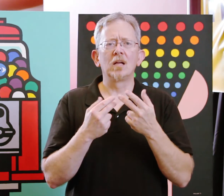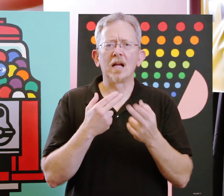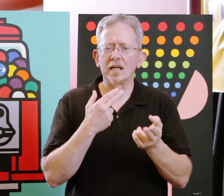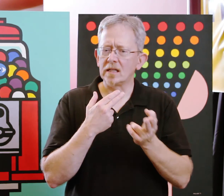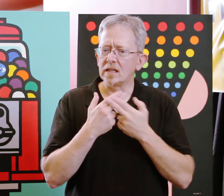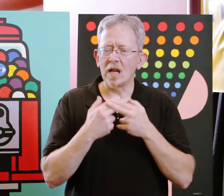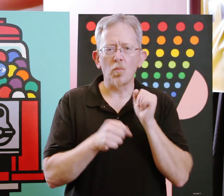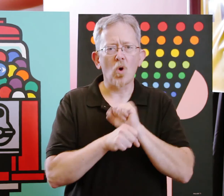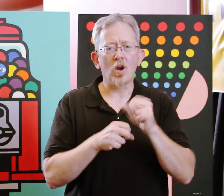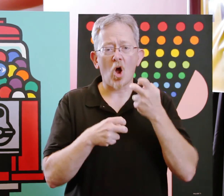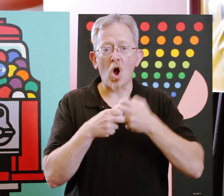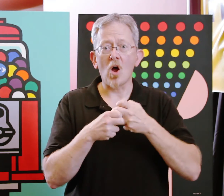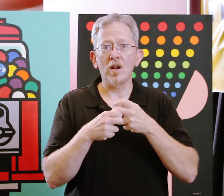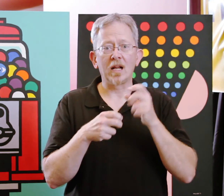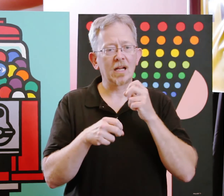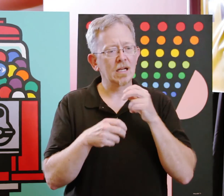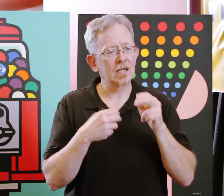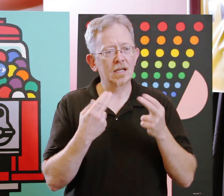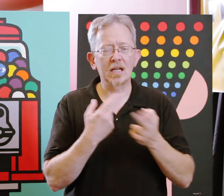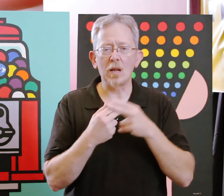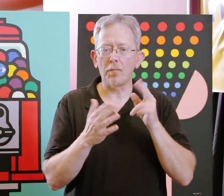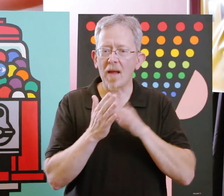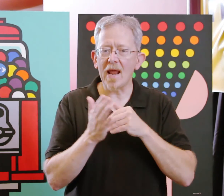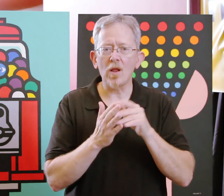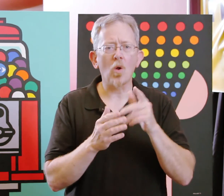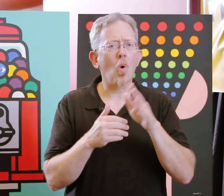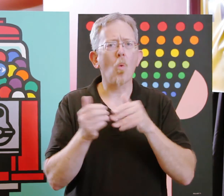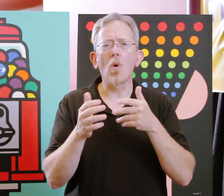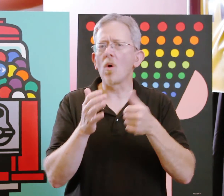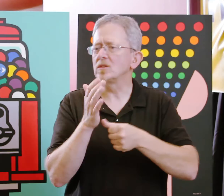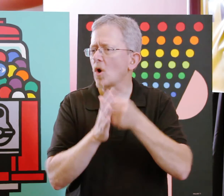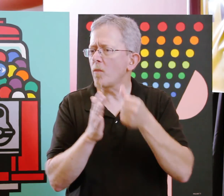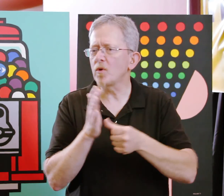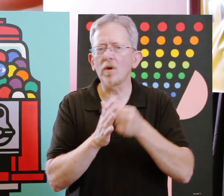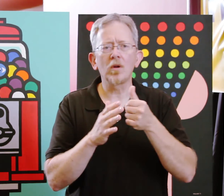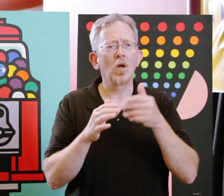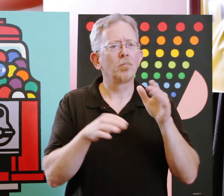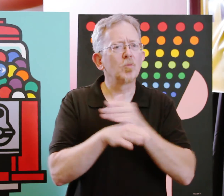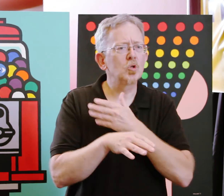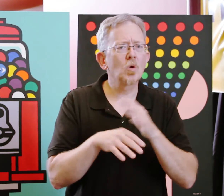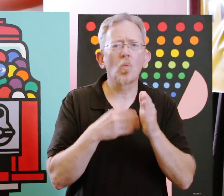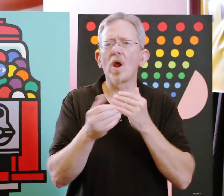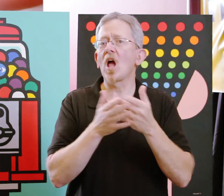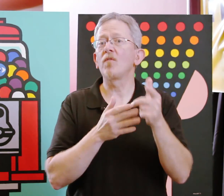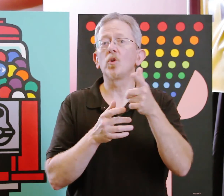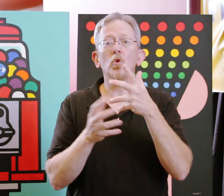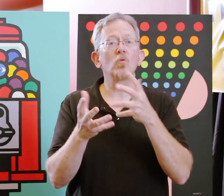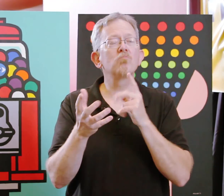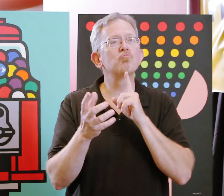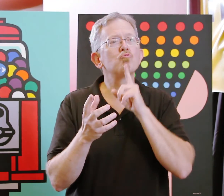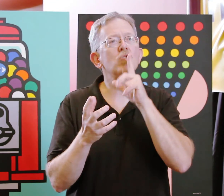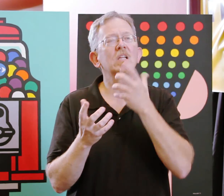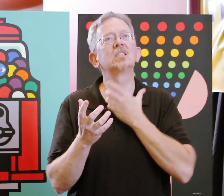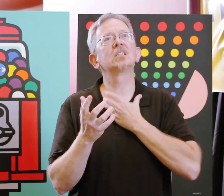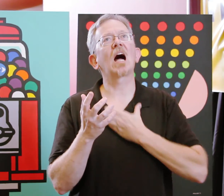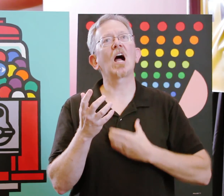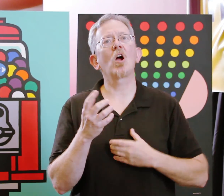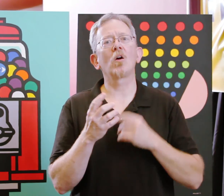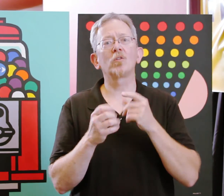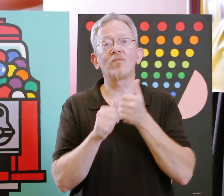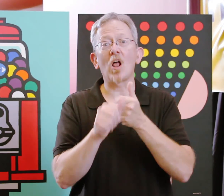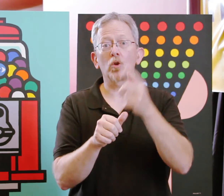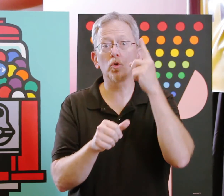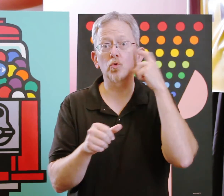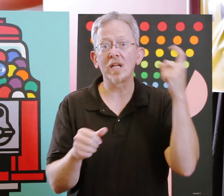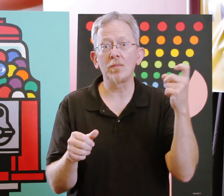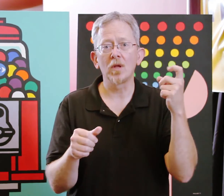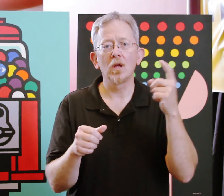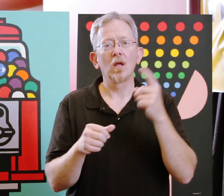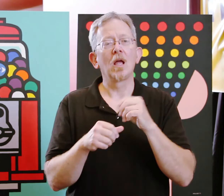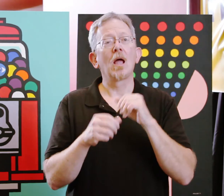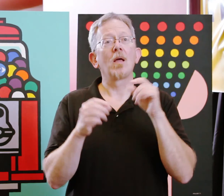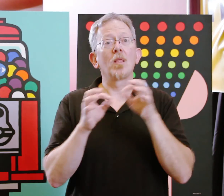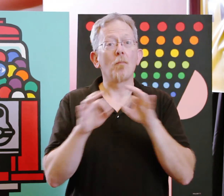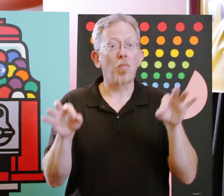My advice is keep working hard, keep painting or scultping, music, whatever you really desire to do